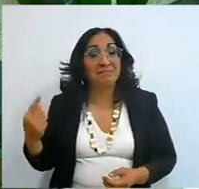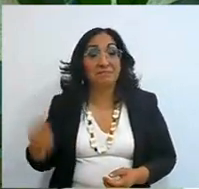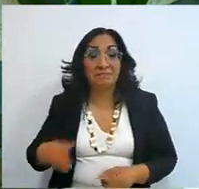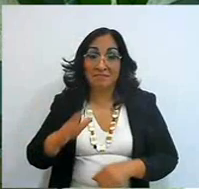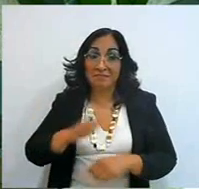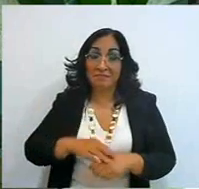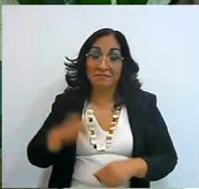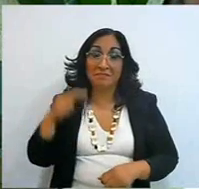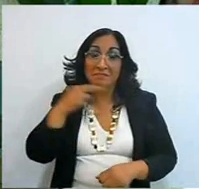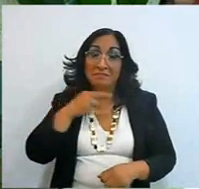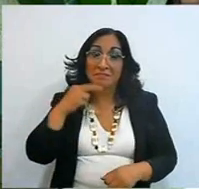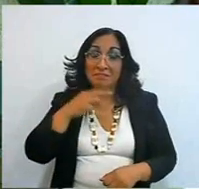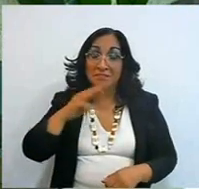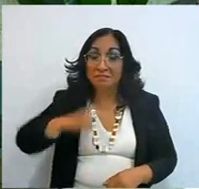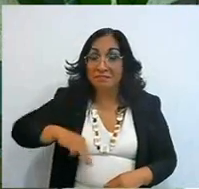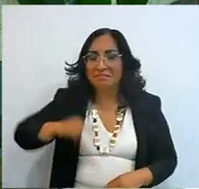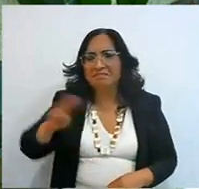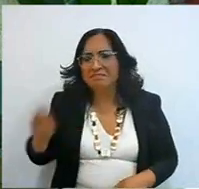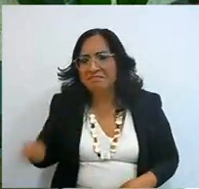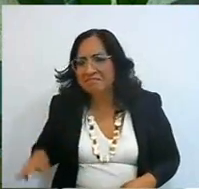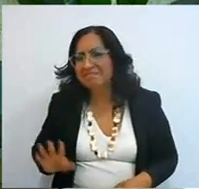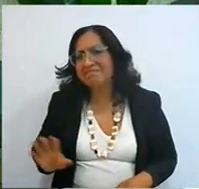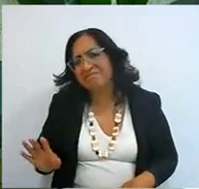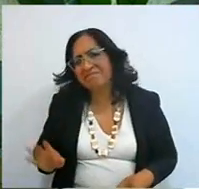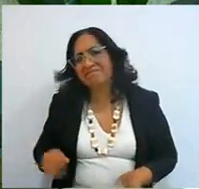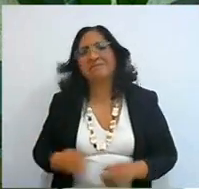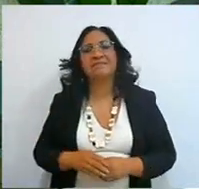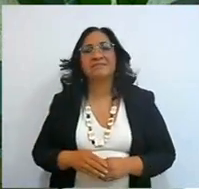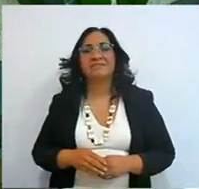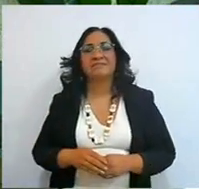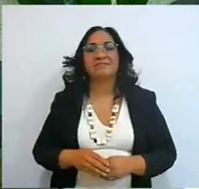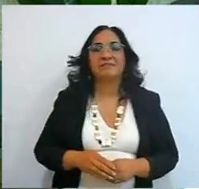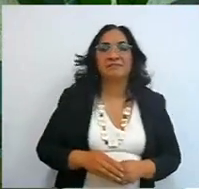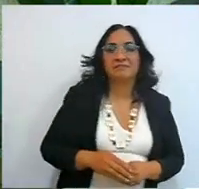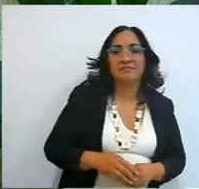On the one hand, medicine is advancing and advancing, I can't tell you anything else,